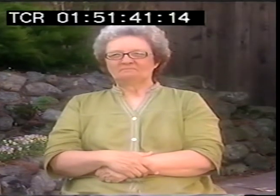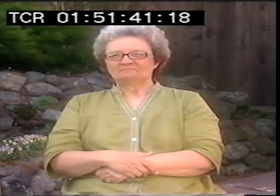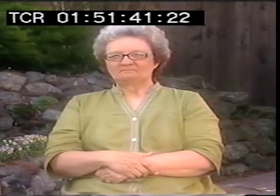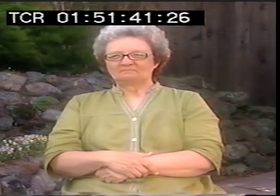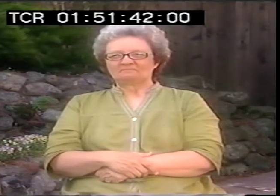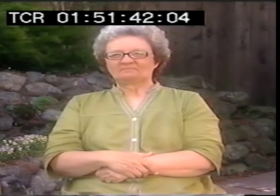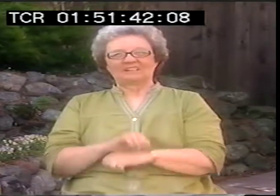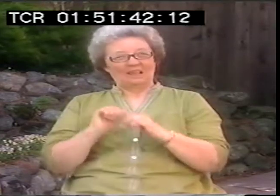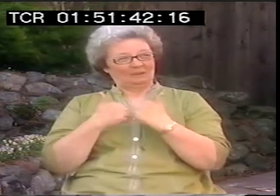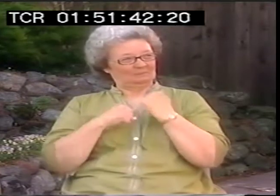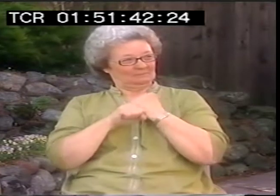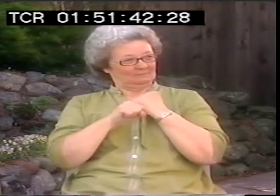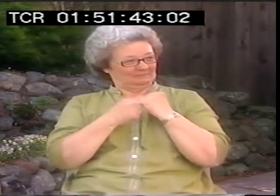influence, but he didn't have any of that.